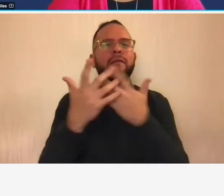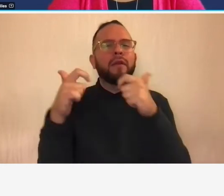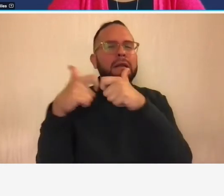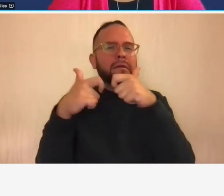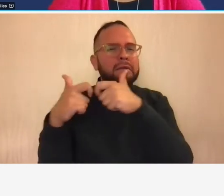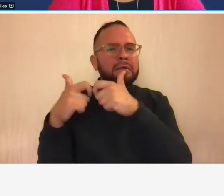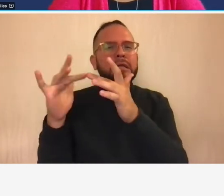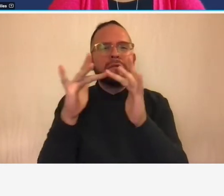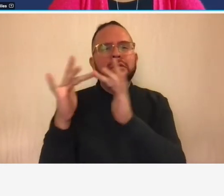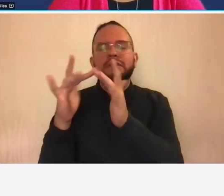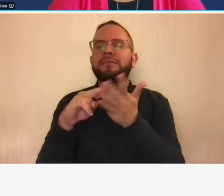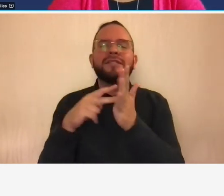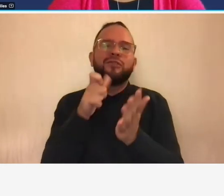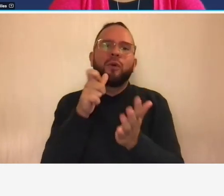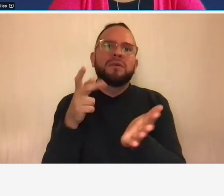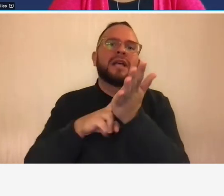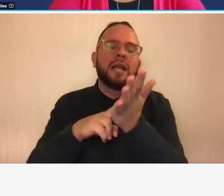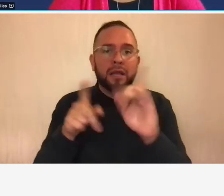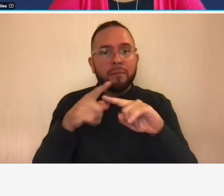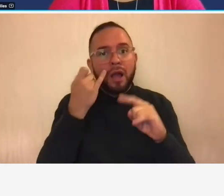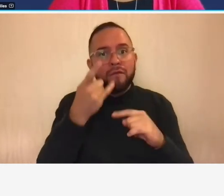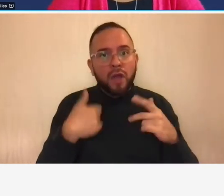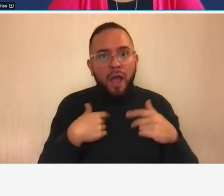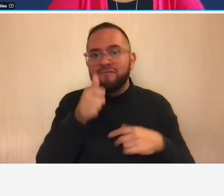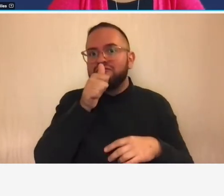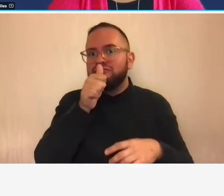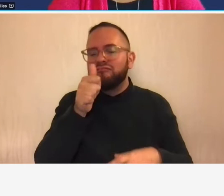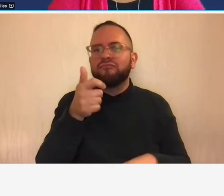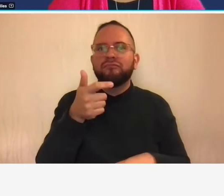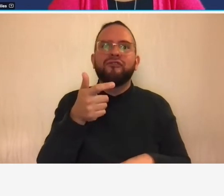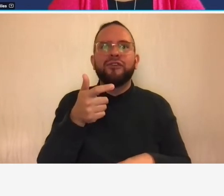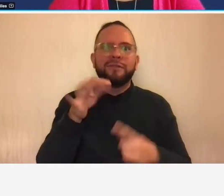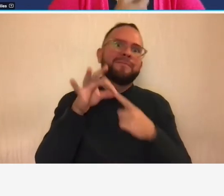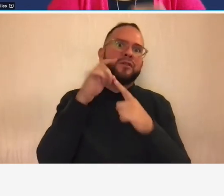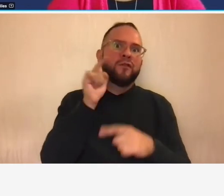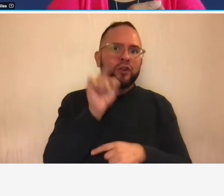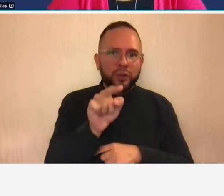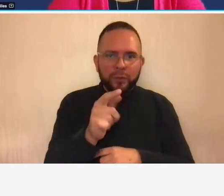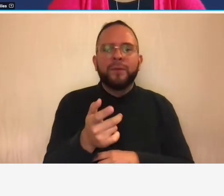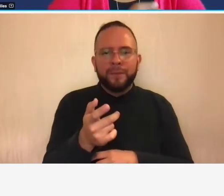is if you have a unique password to get into the timekeeping system you have an elect that